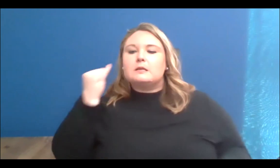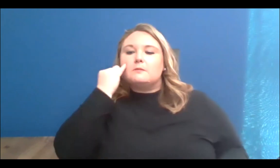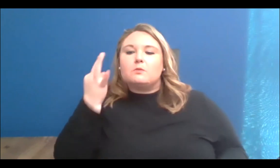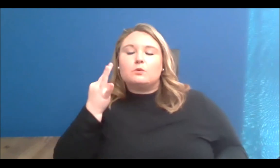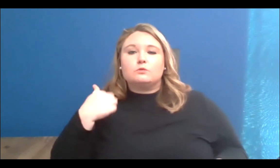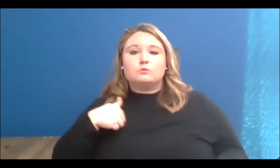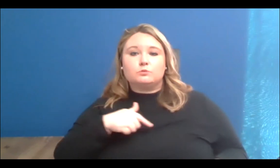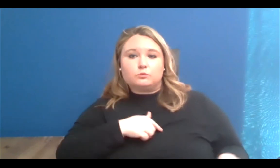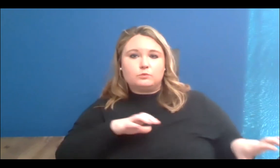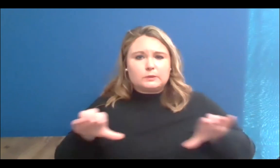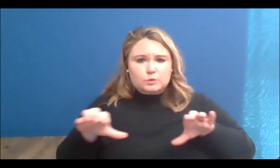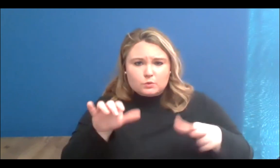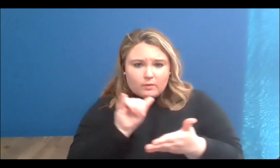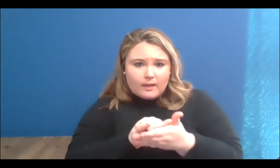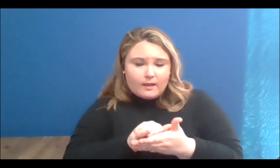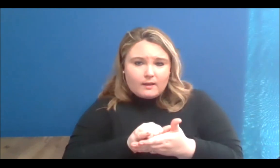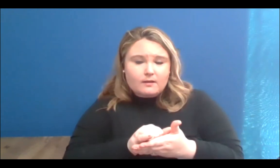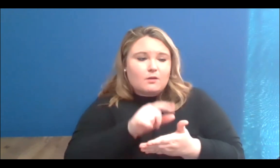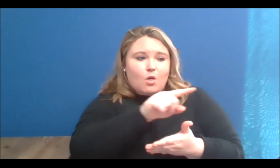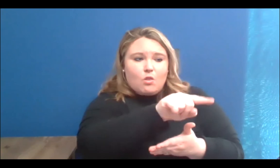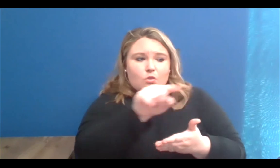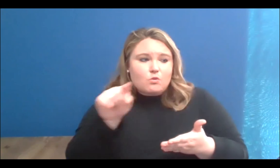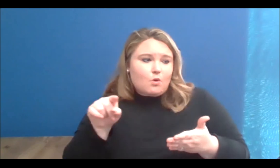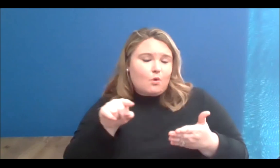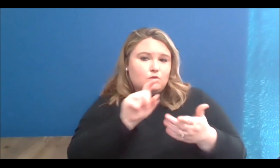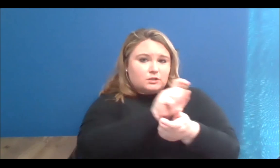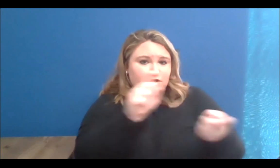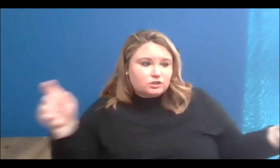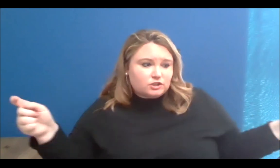things will get better. The system changes really will happen. And ultimately, I